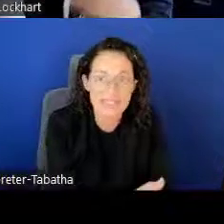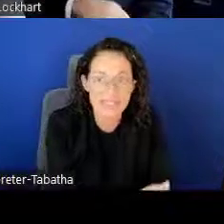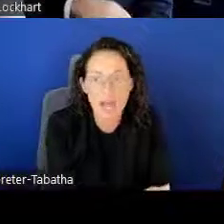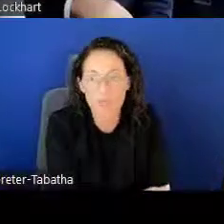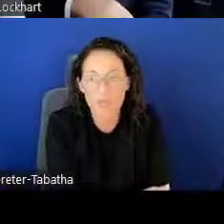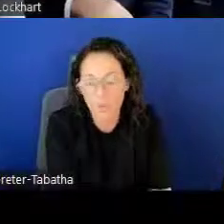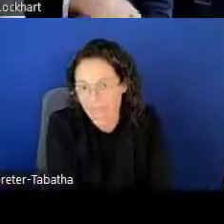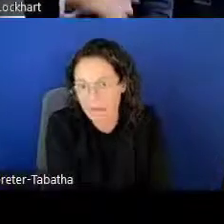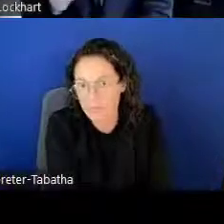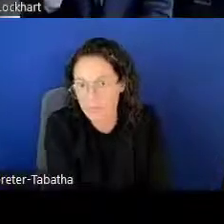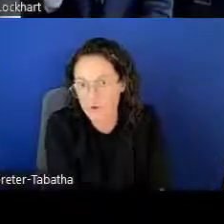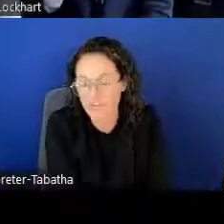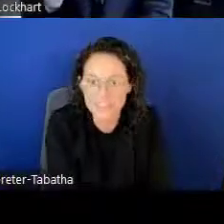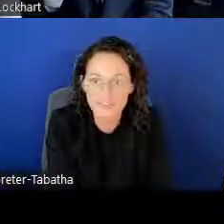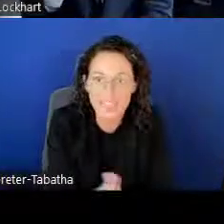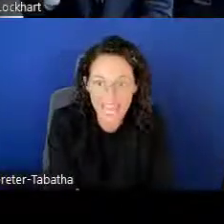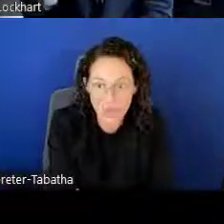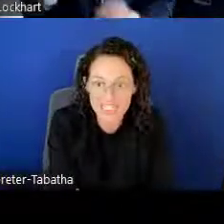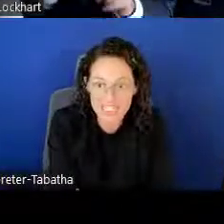is not proactively counted.